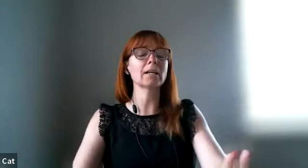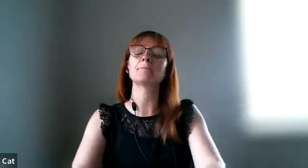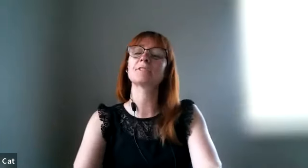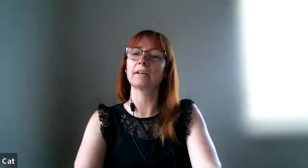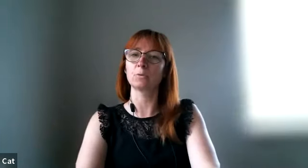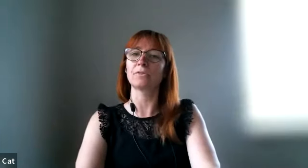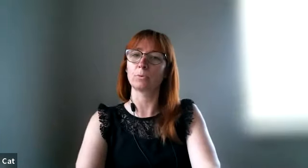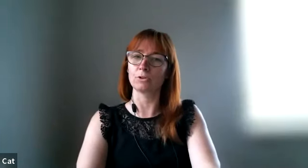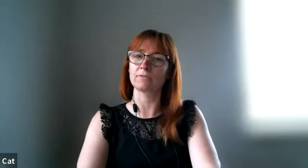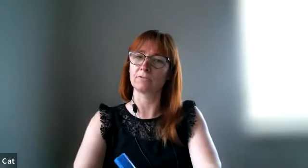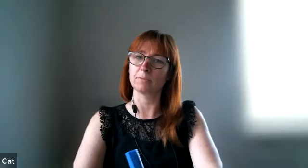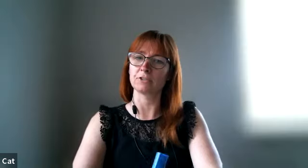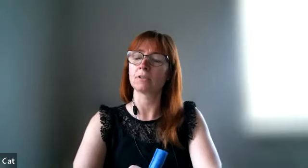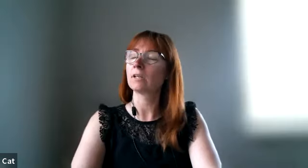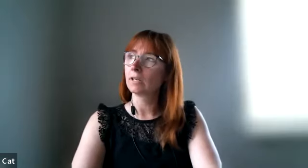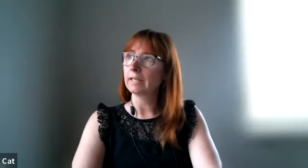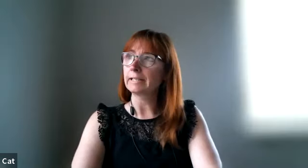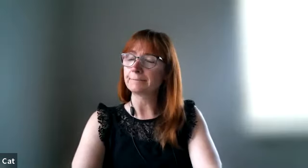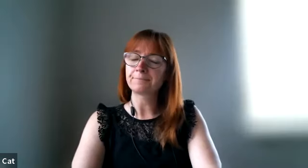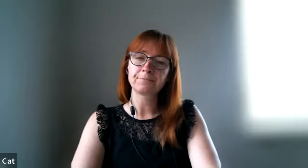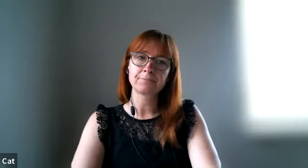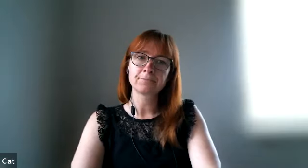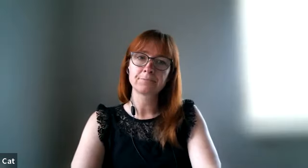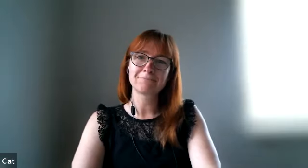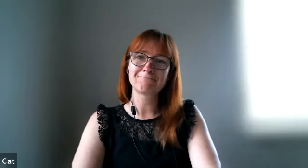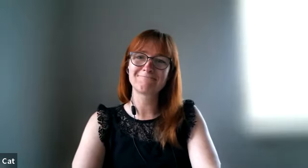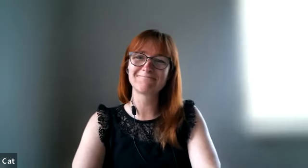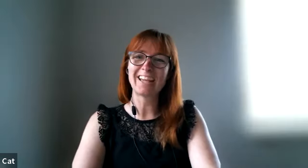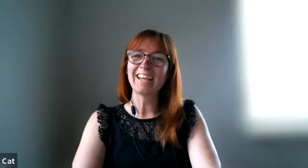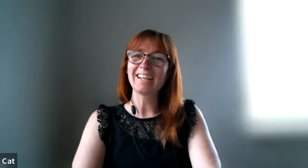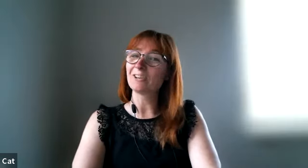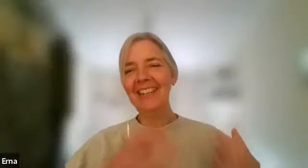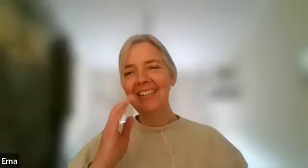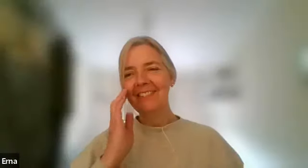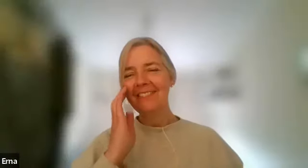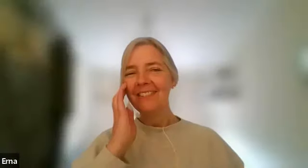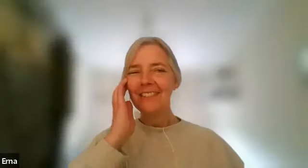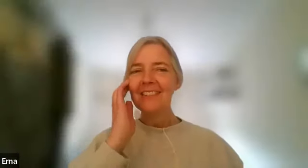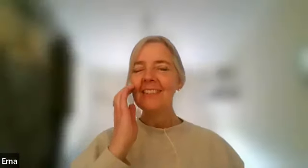i'm starting with the words of affirmation yeah he also talks about he believes that